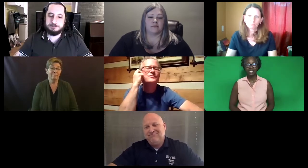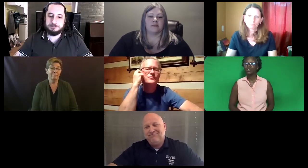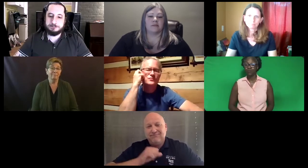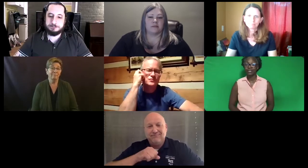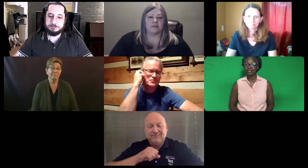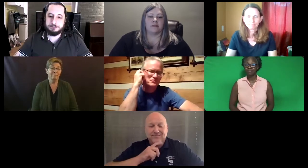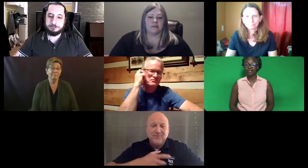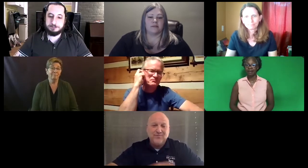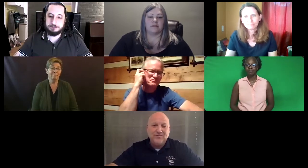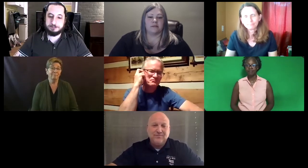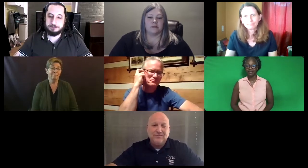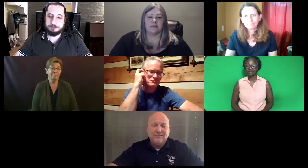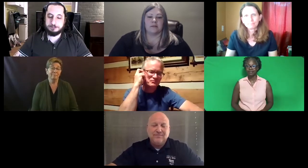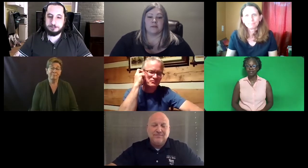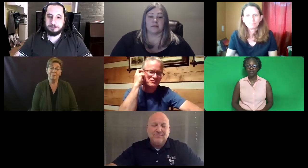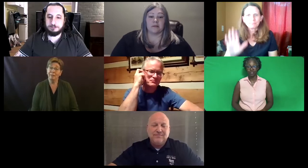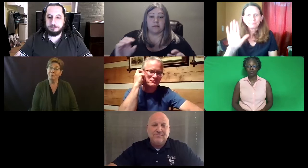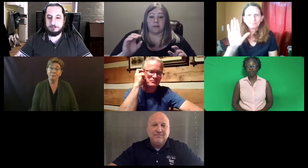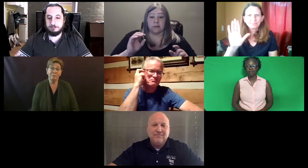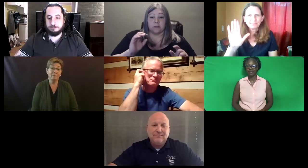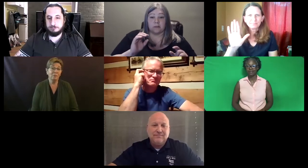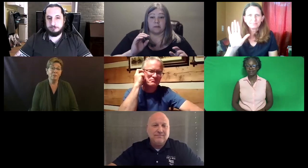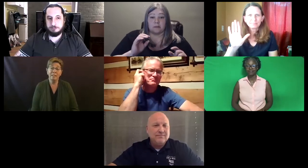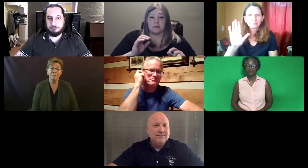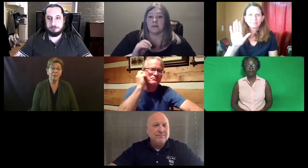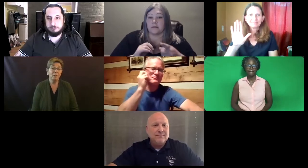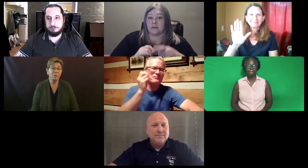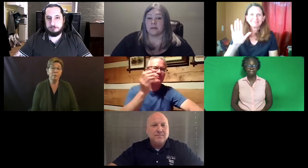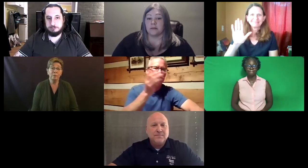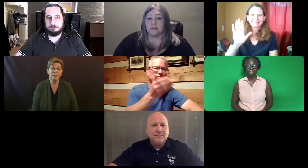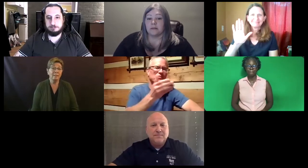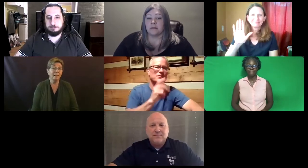you're willing to make that commitment -- long-term commitment